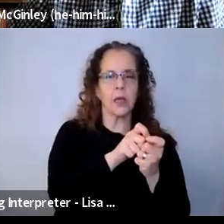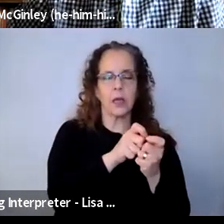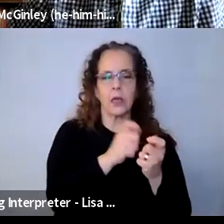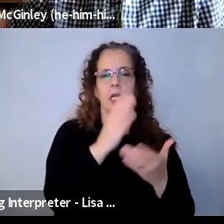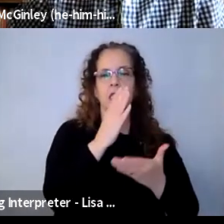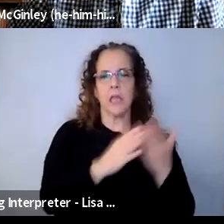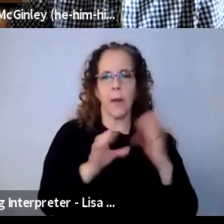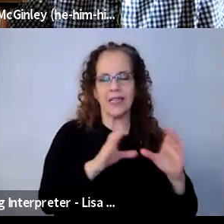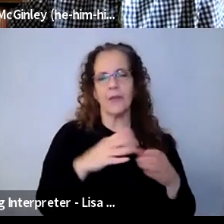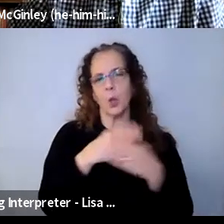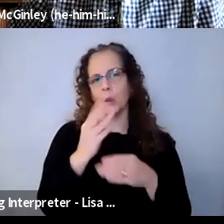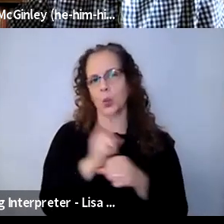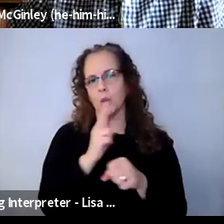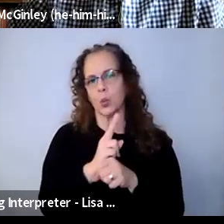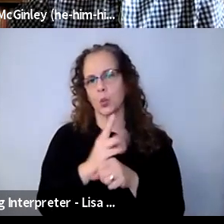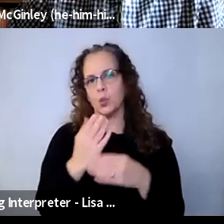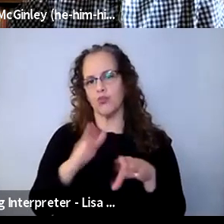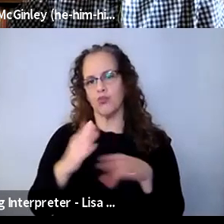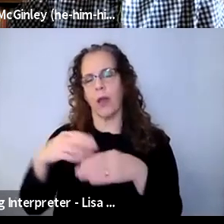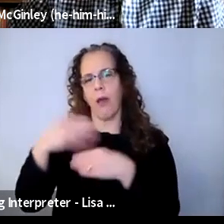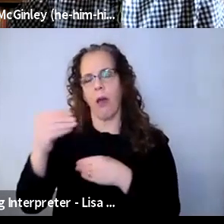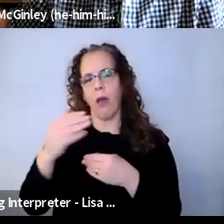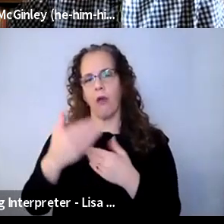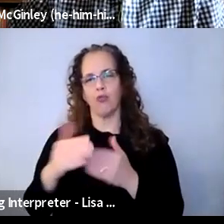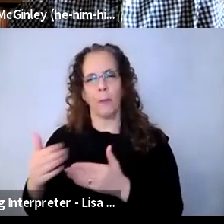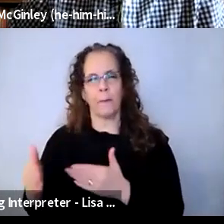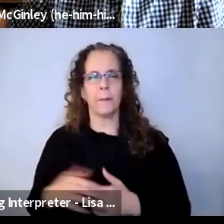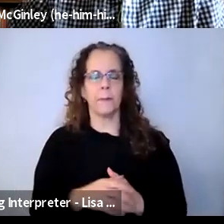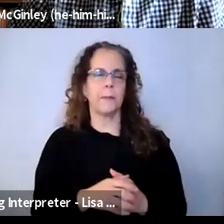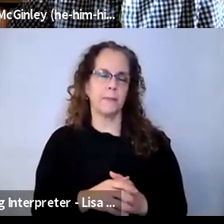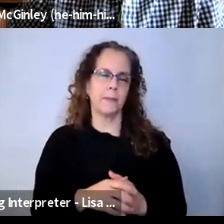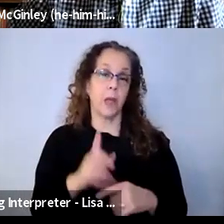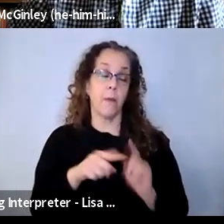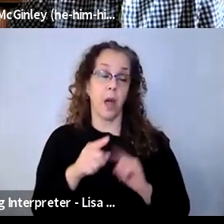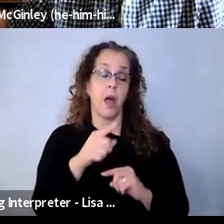breakout groups and the like, but they're designed to serve 25